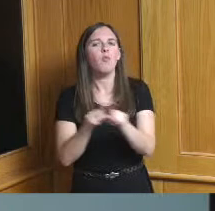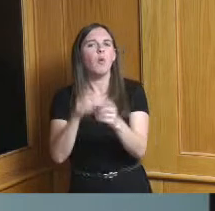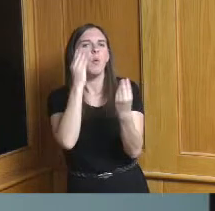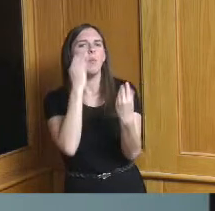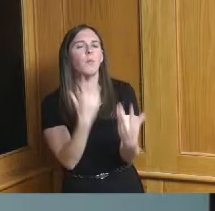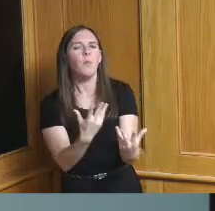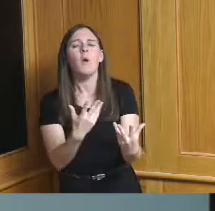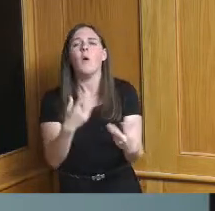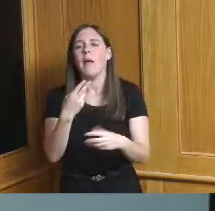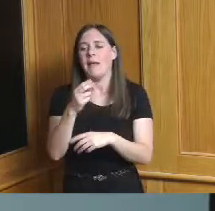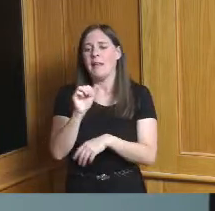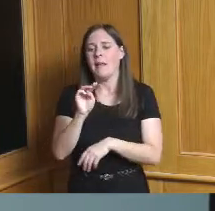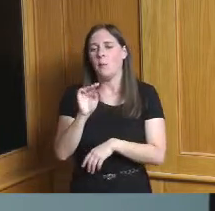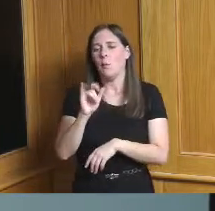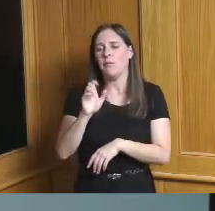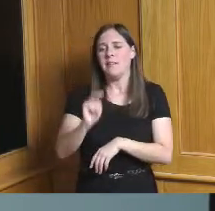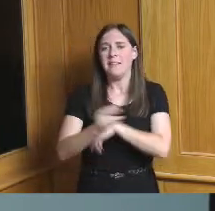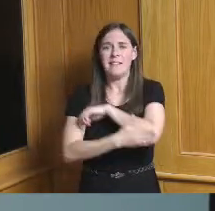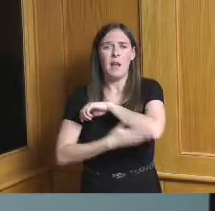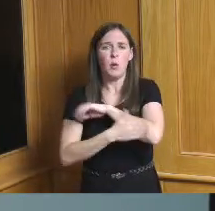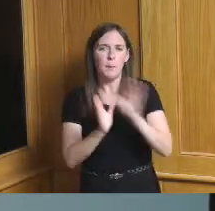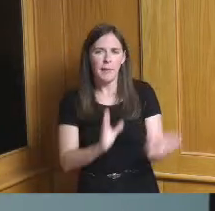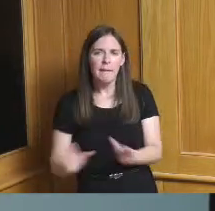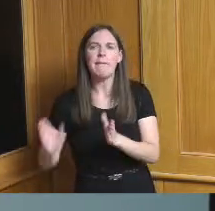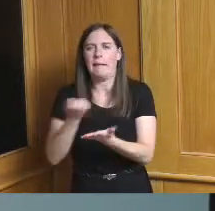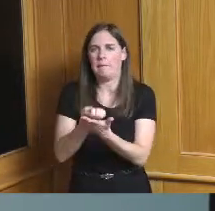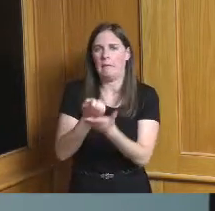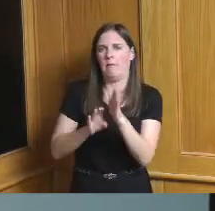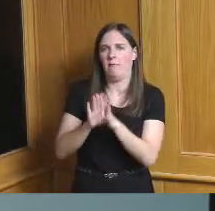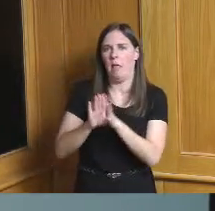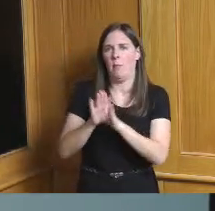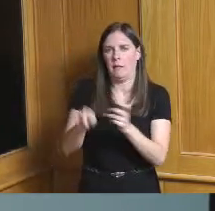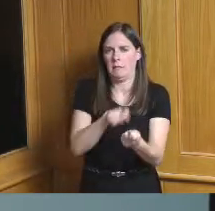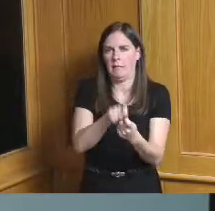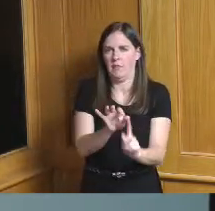that Hamilton County planning and economic development in particular did a lot of demographic